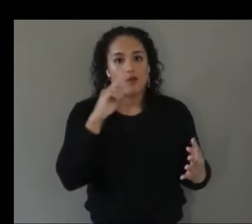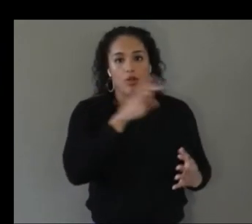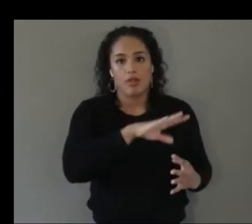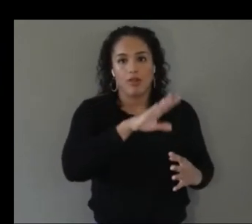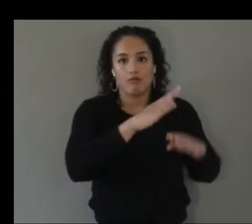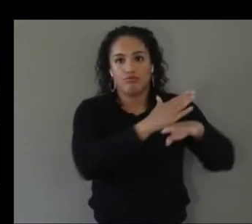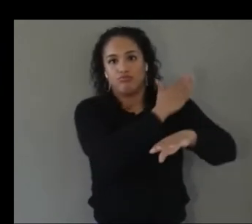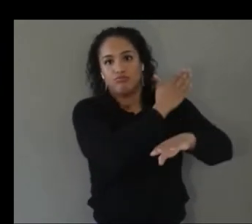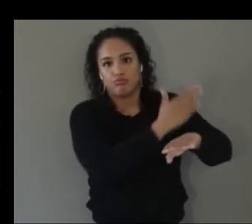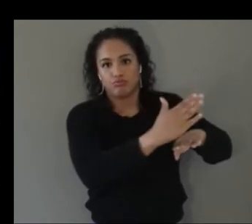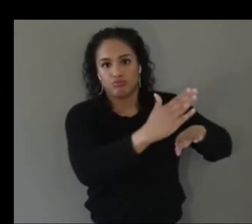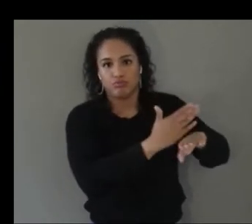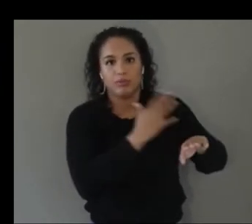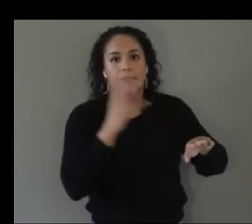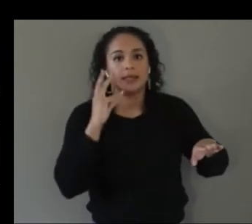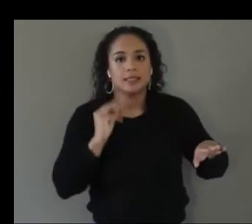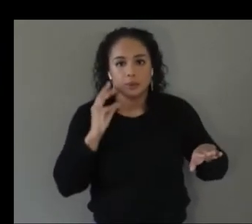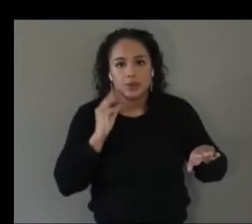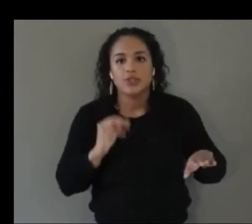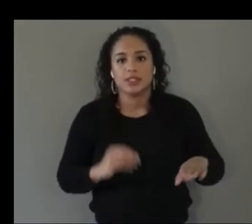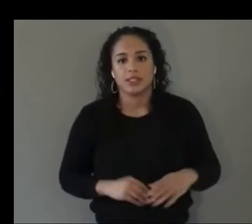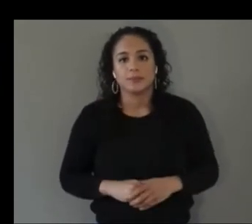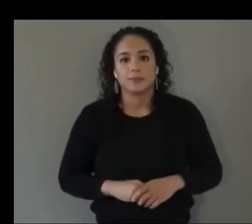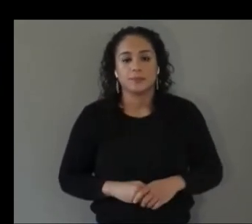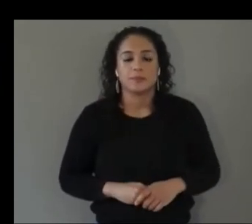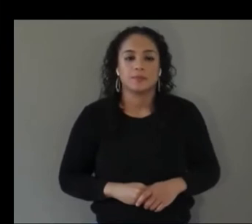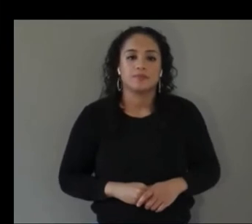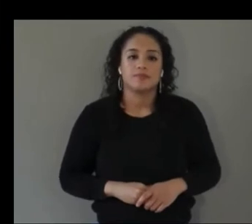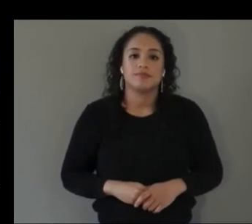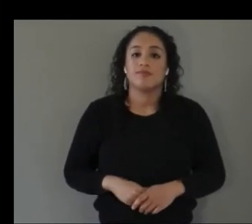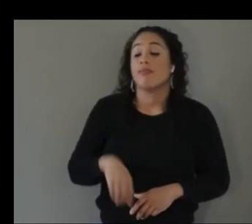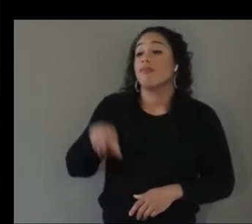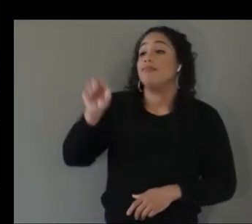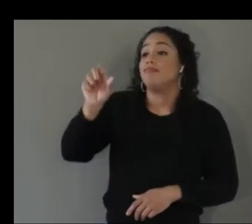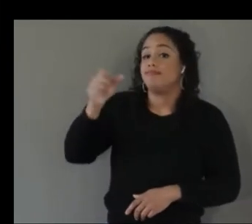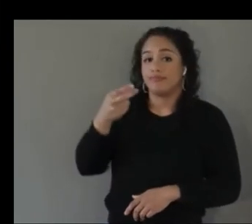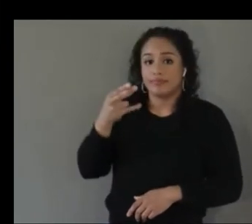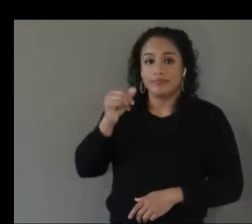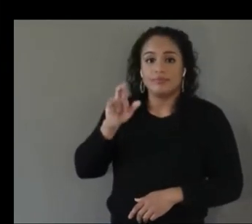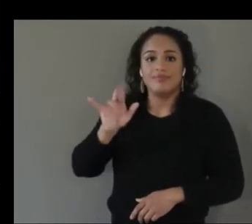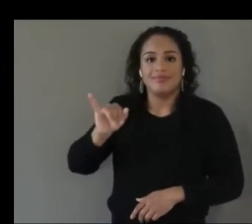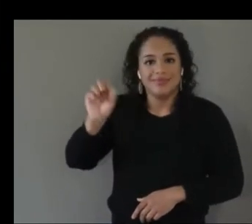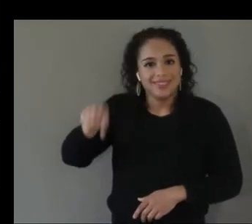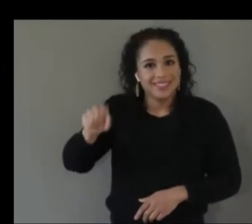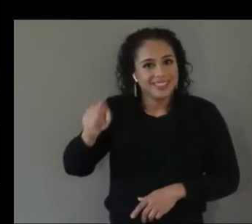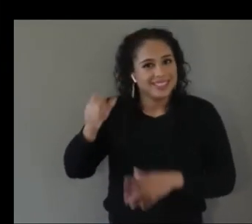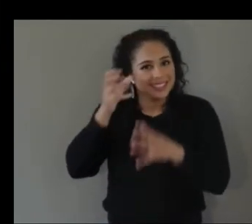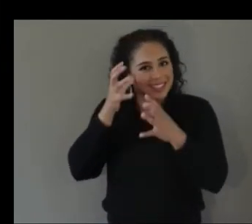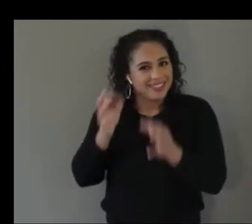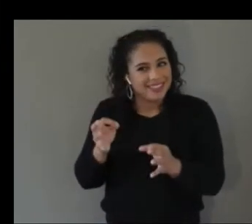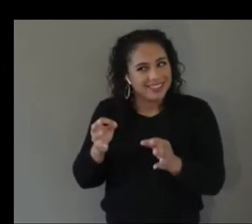yeah yeah definitely um that sounds a lot more complicated in some ways than just considering